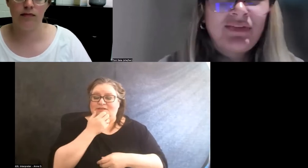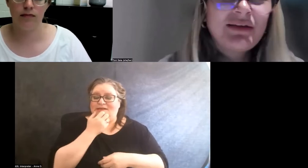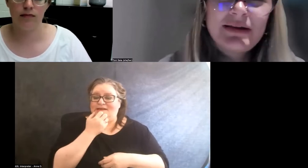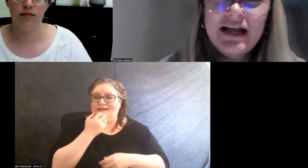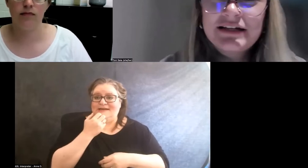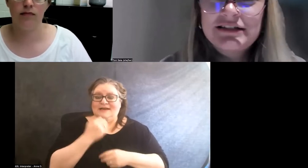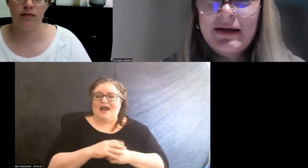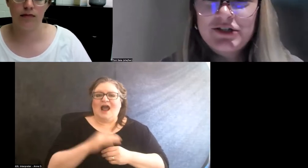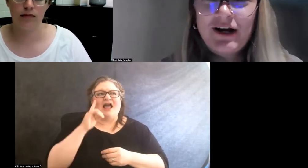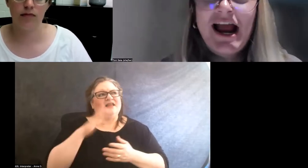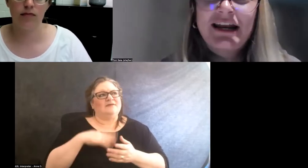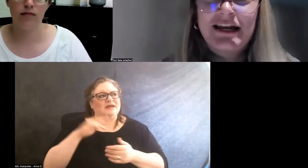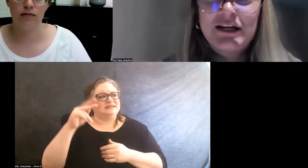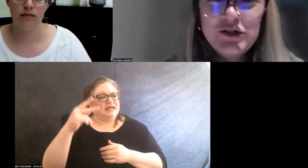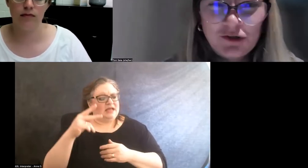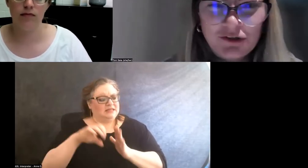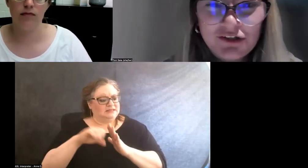I think my second semester, I had an intern